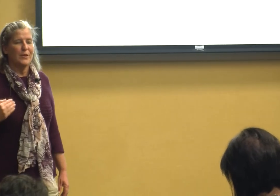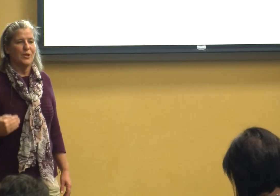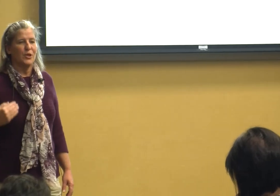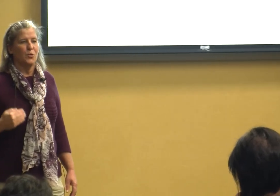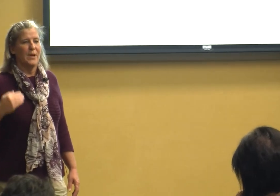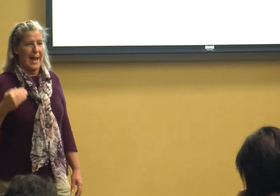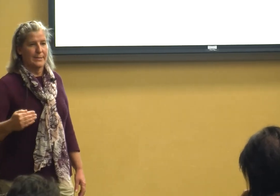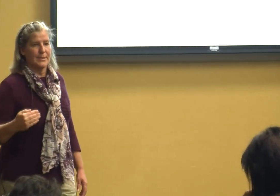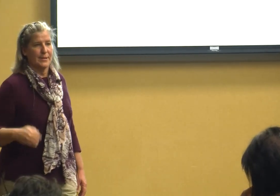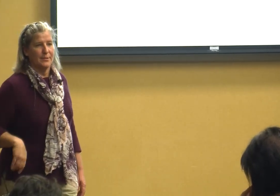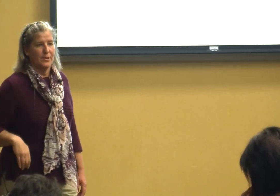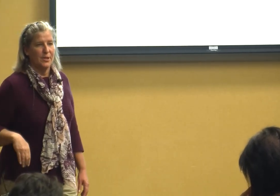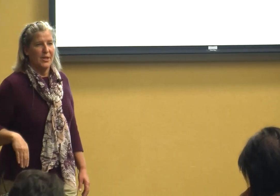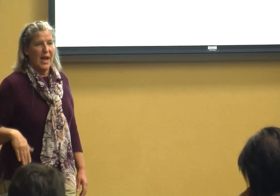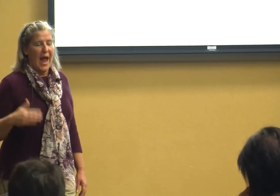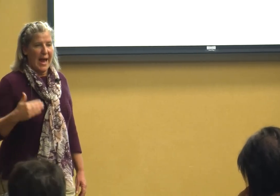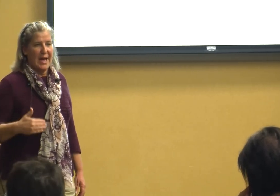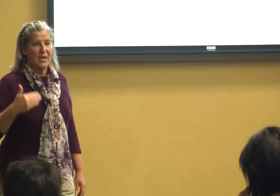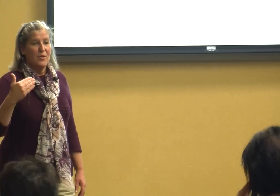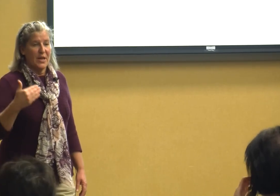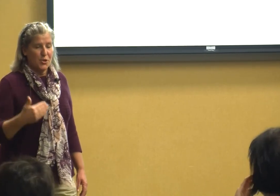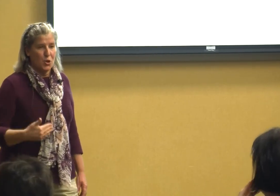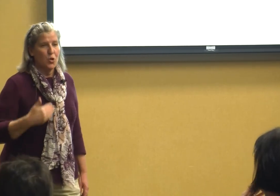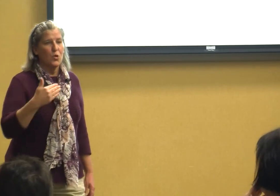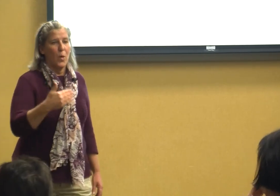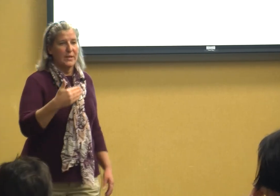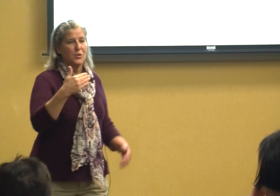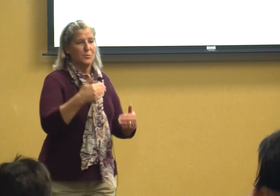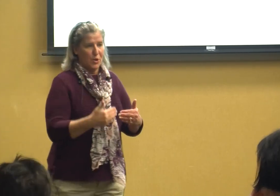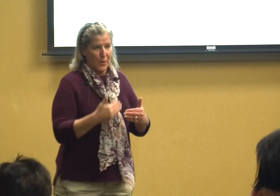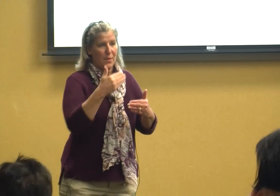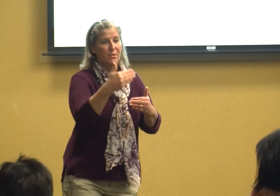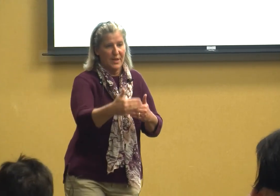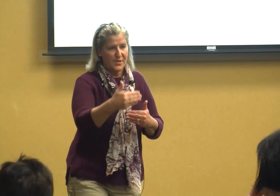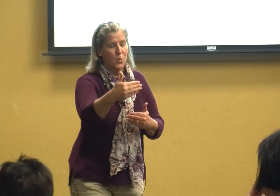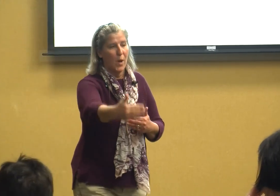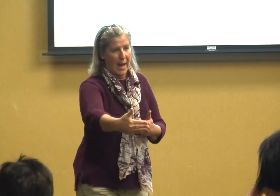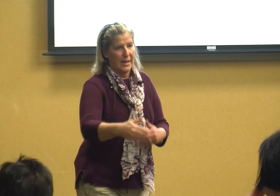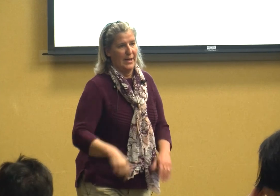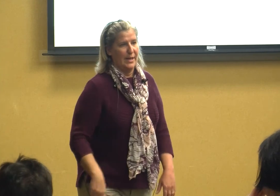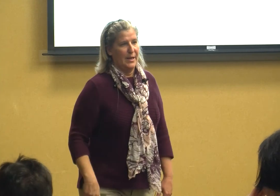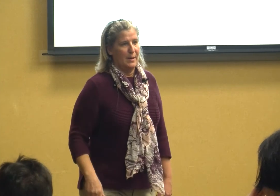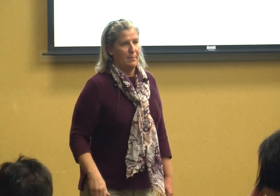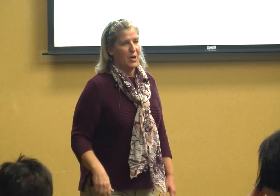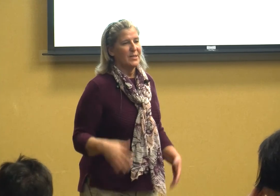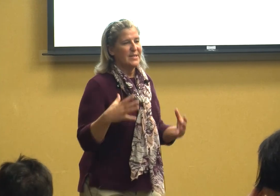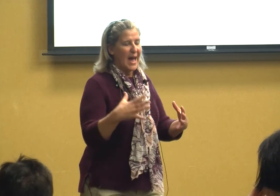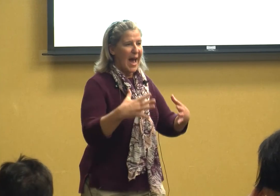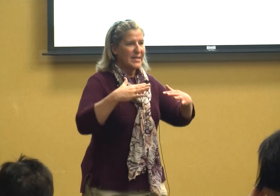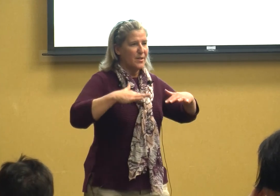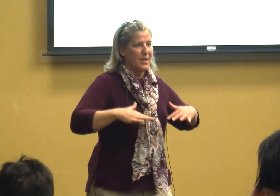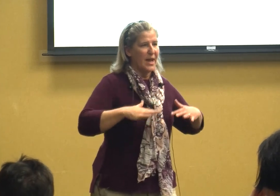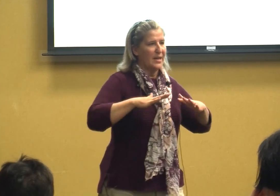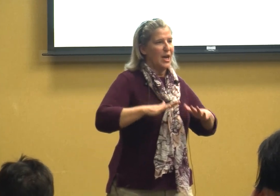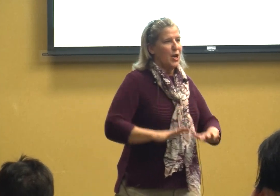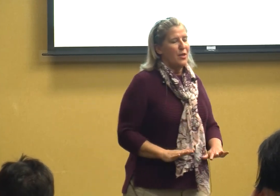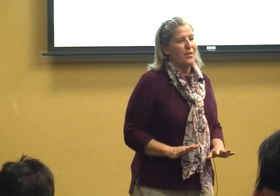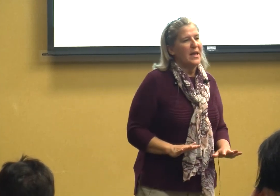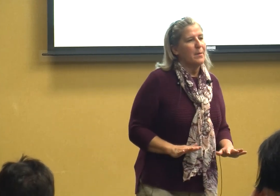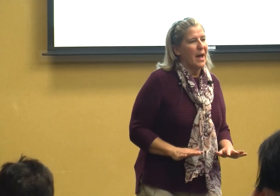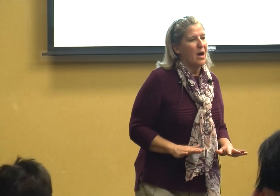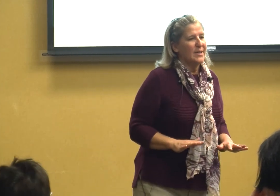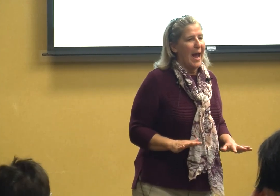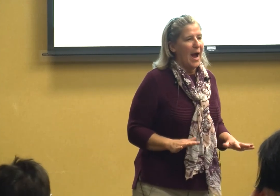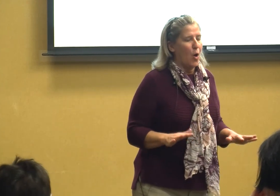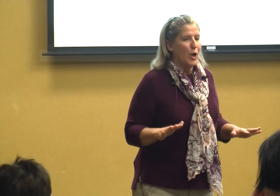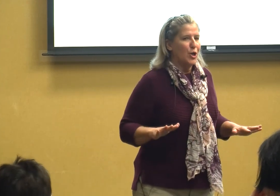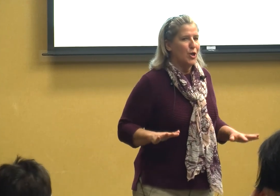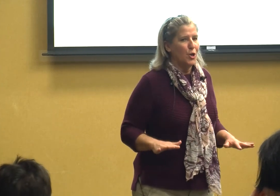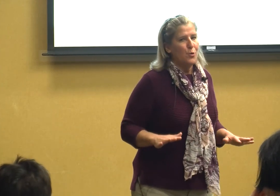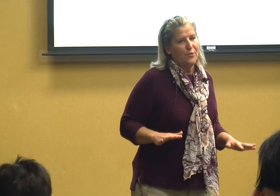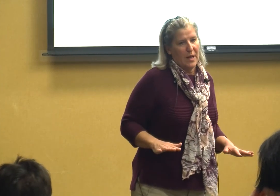to do next and that you're going to do it this way because that then think about how you feel